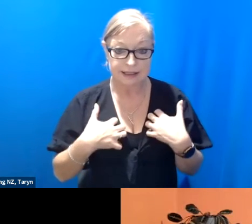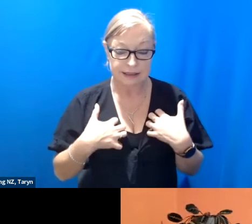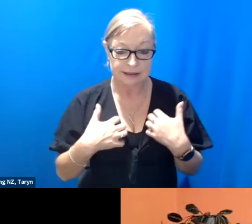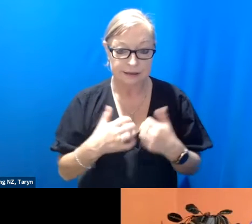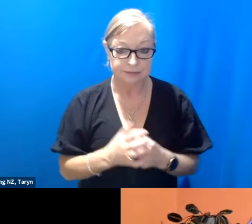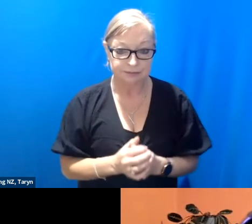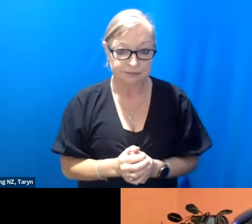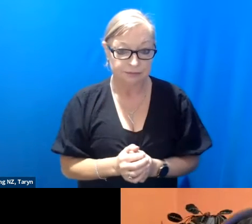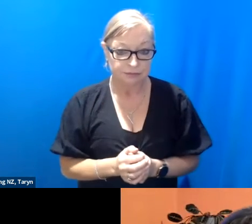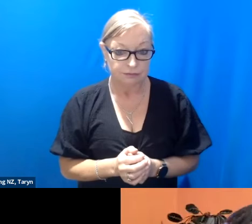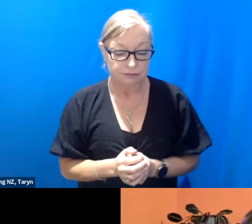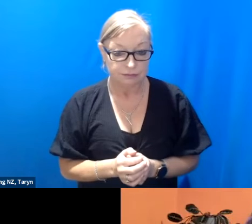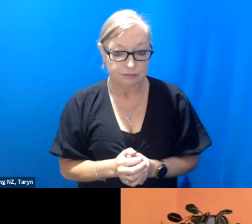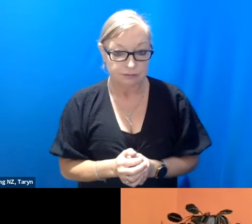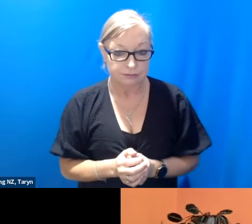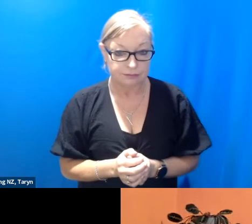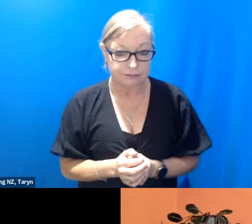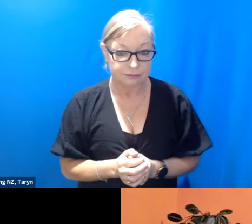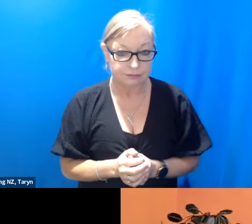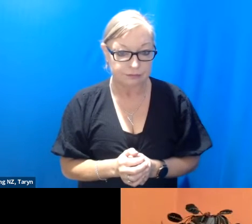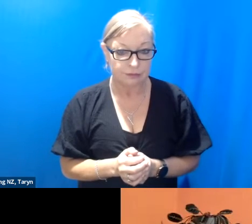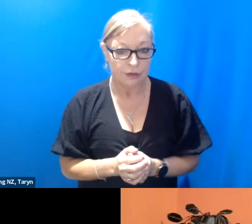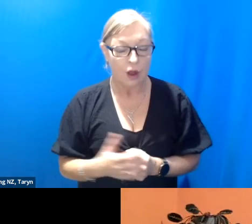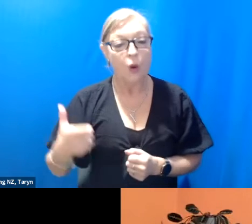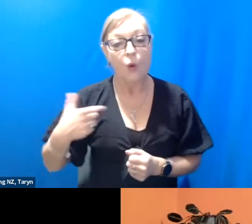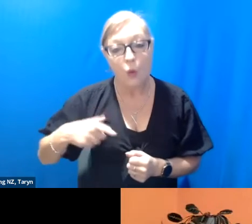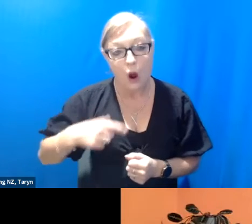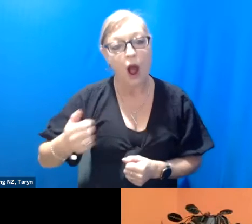in my knowledge of what's emerging, maybe in your part of the world,